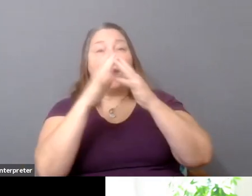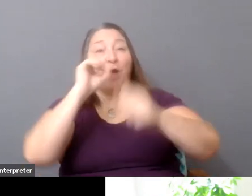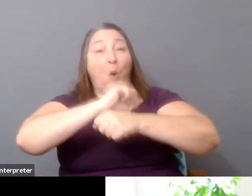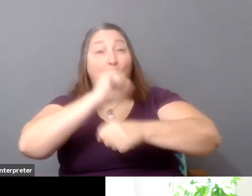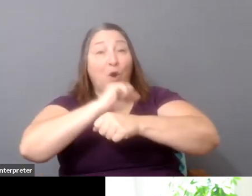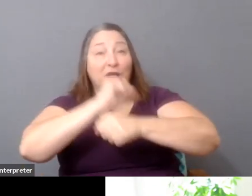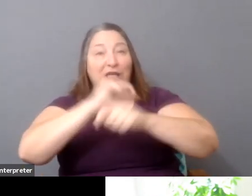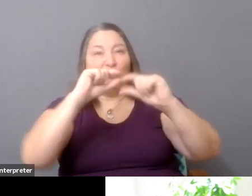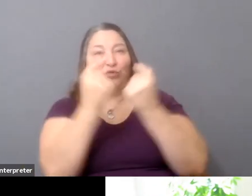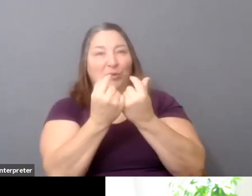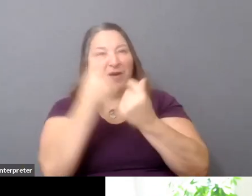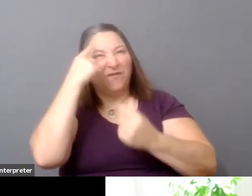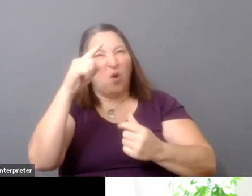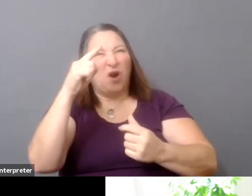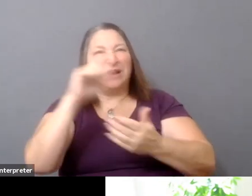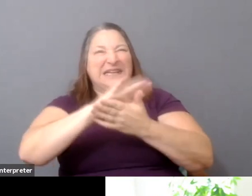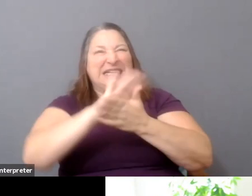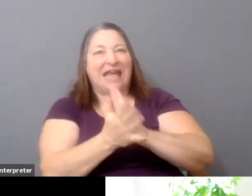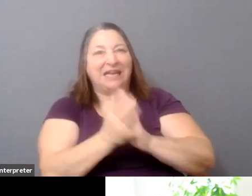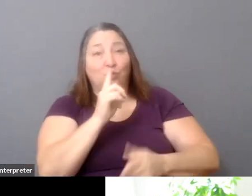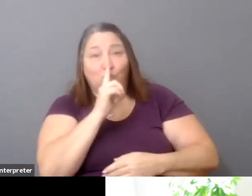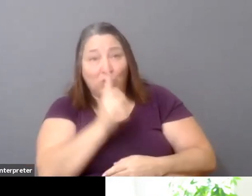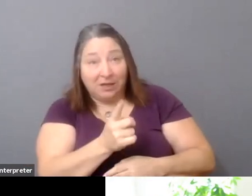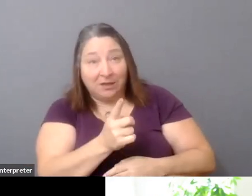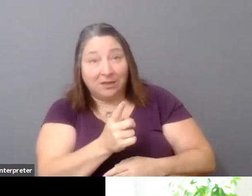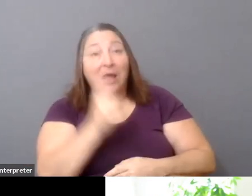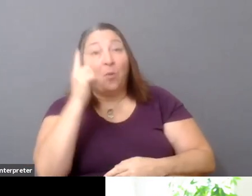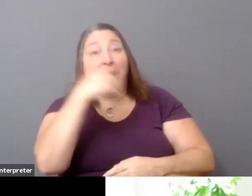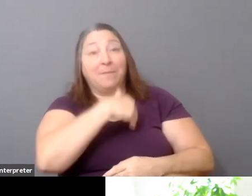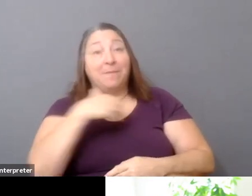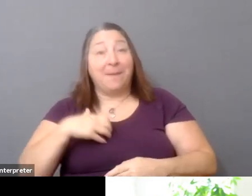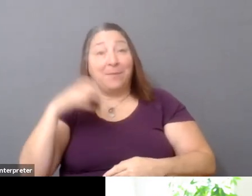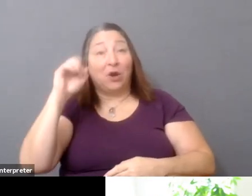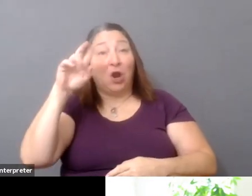And one of the members, Carlos Gutiérrez, who's been doing work for decades as part of Cinema